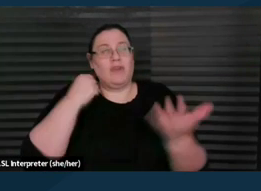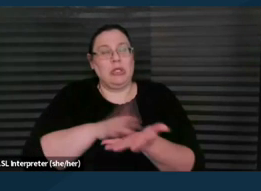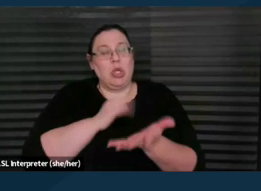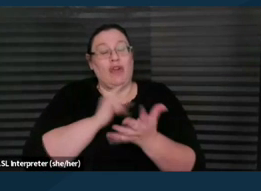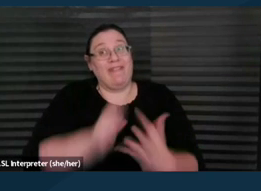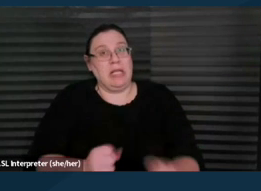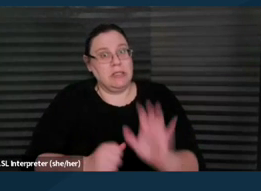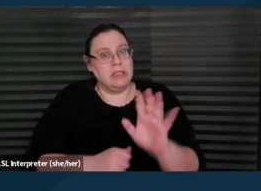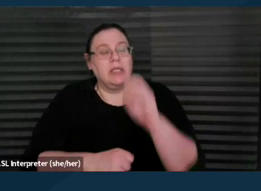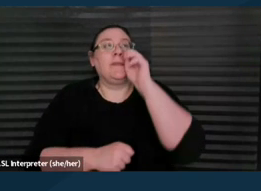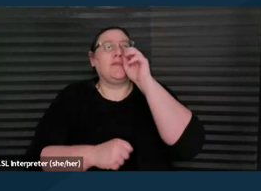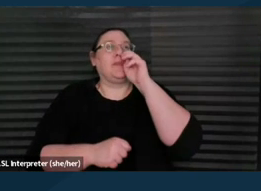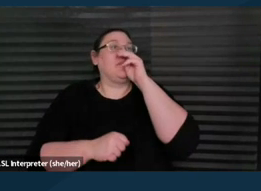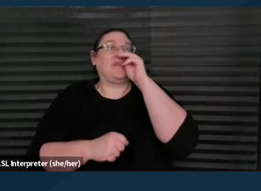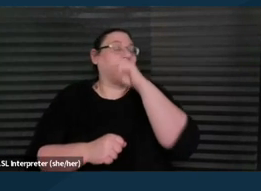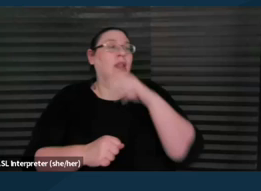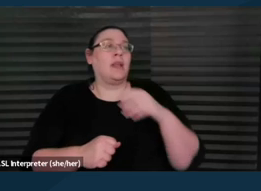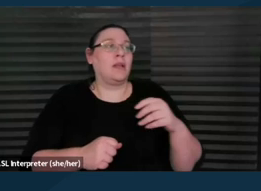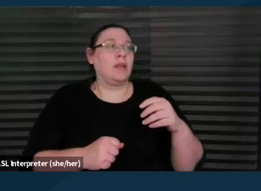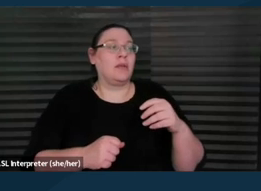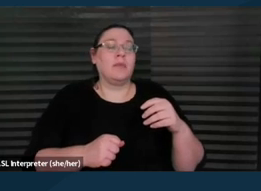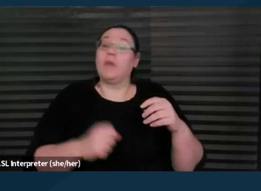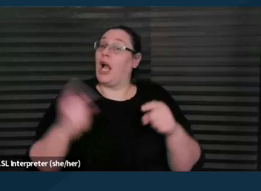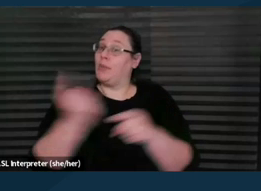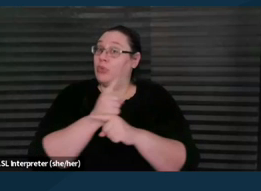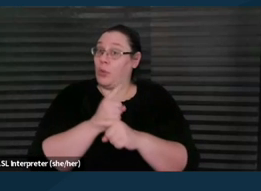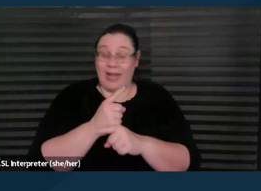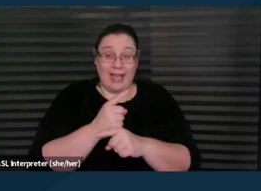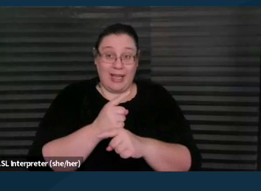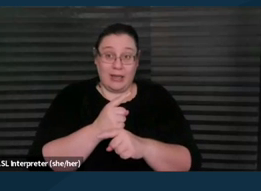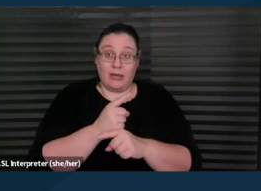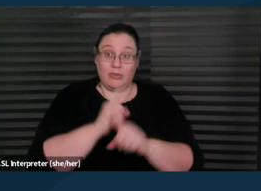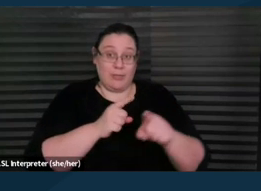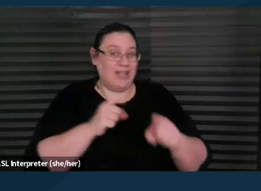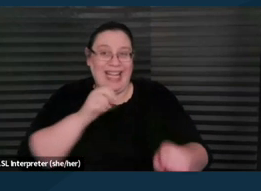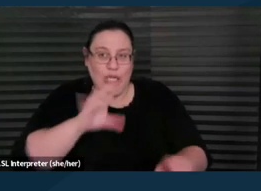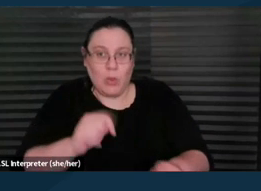And the appropriate response looking back would've been to say, you know,